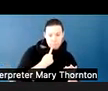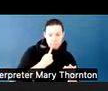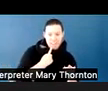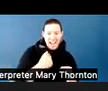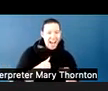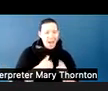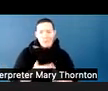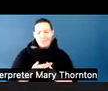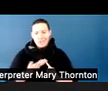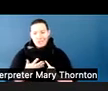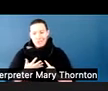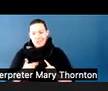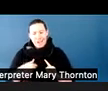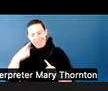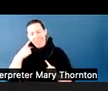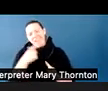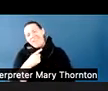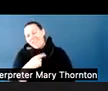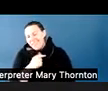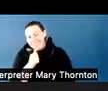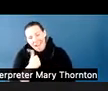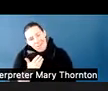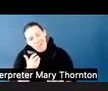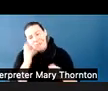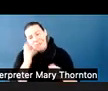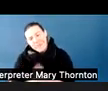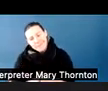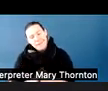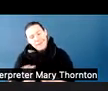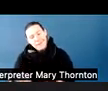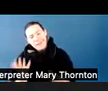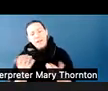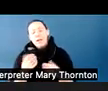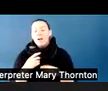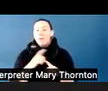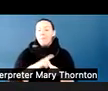there was I wasn't waiting long enough. I wasn't giving him enough time to participate.